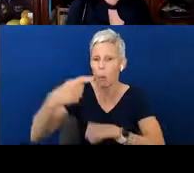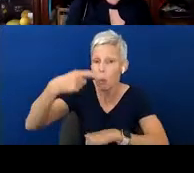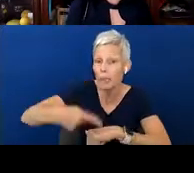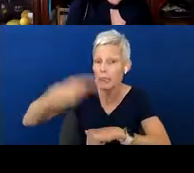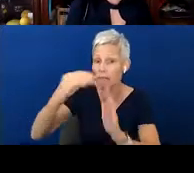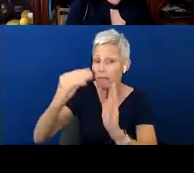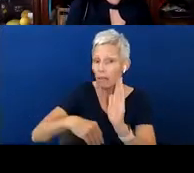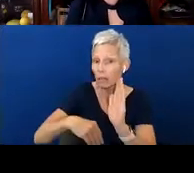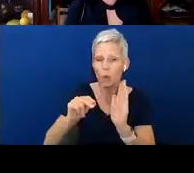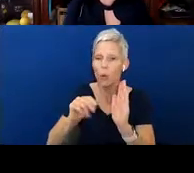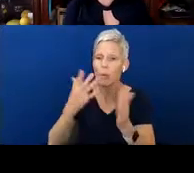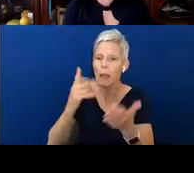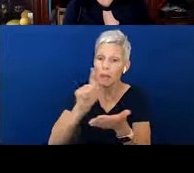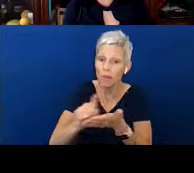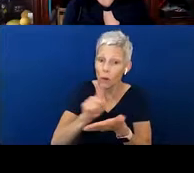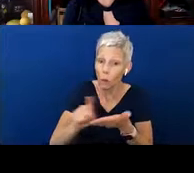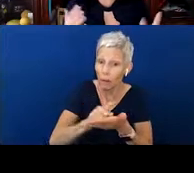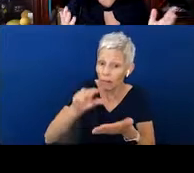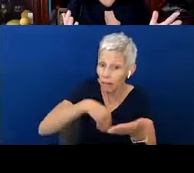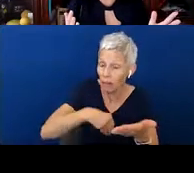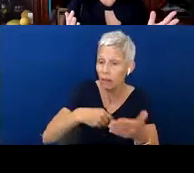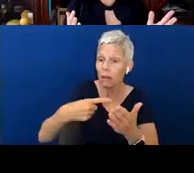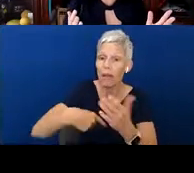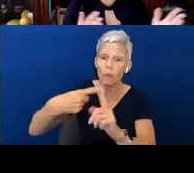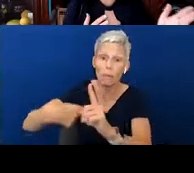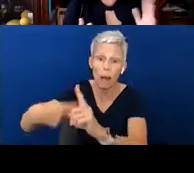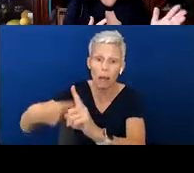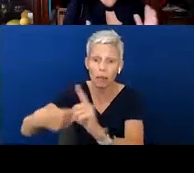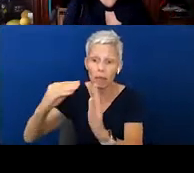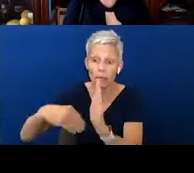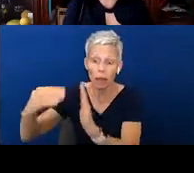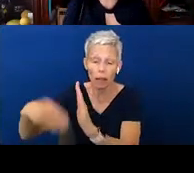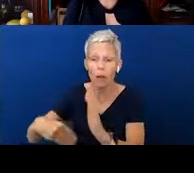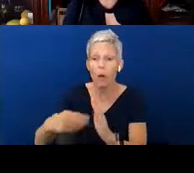this weekly. Maybe you do it monthly. Maybe you do it yearly. Maybe you use it to take notes on